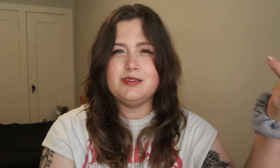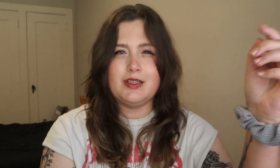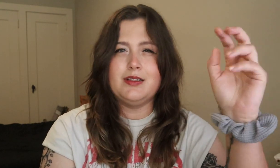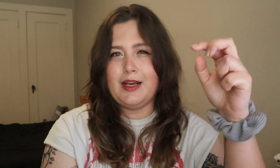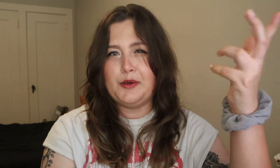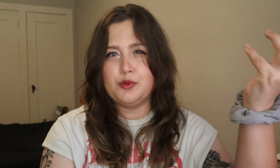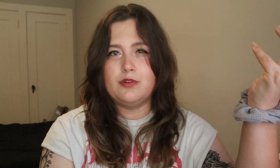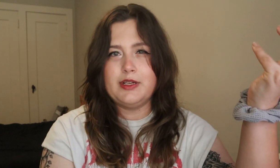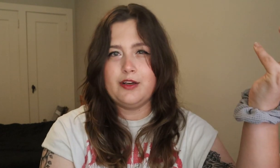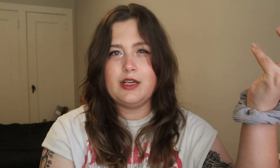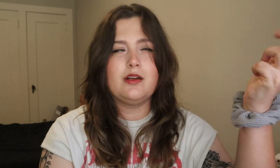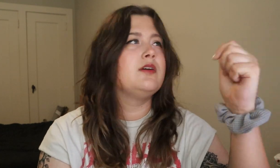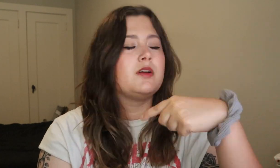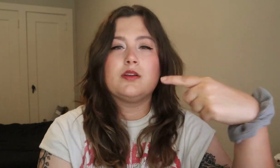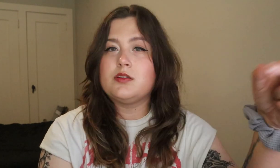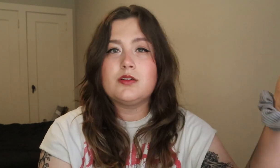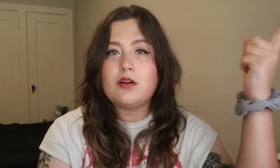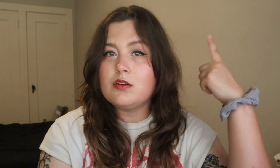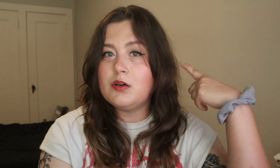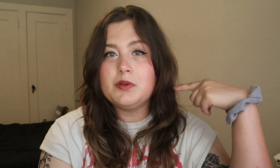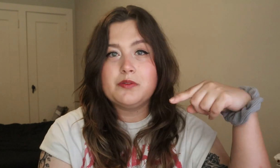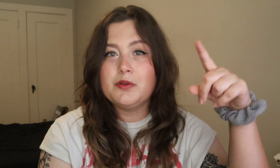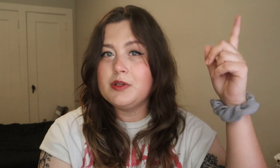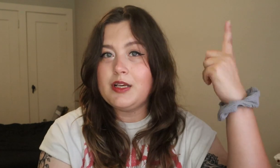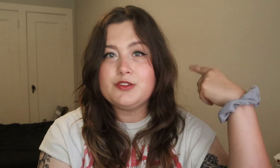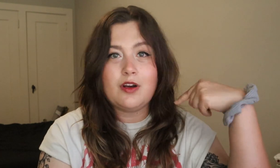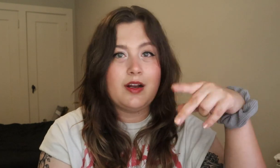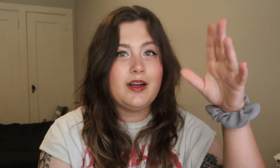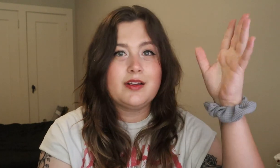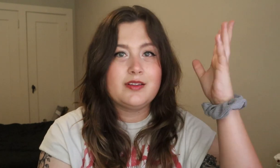to like natural hearing, Because this is all going through electronics